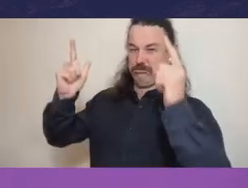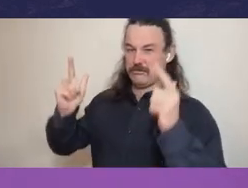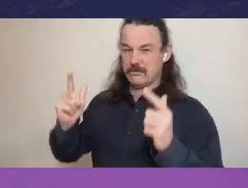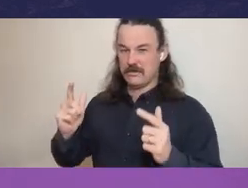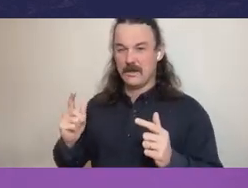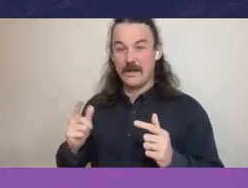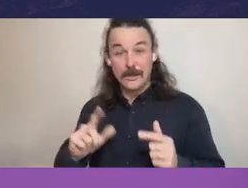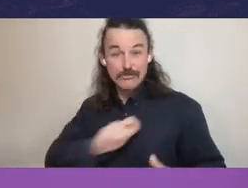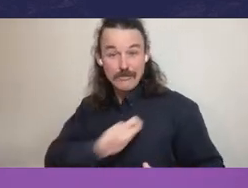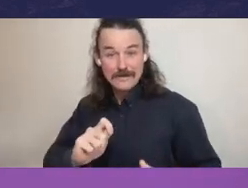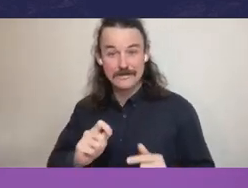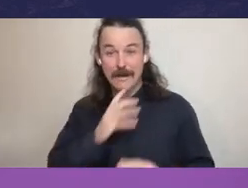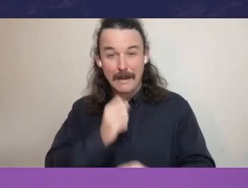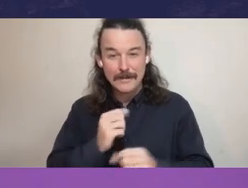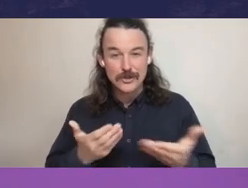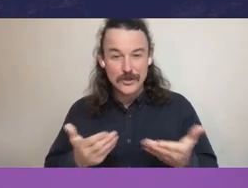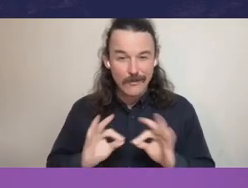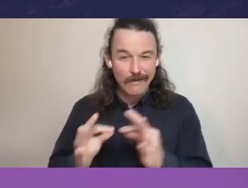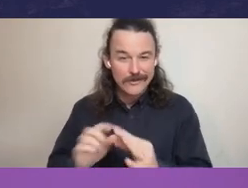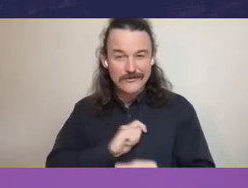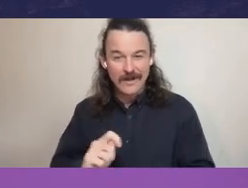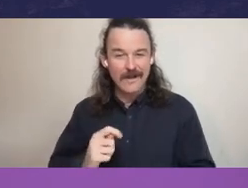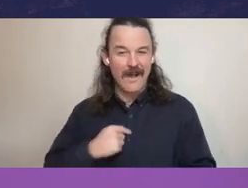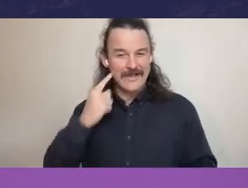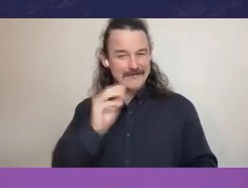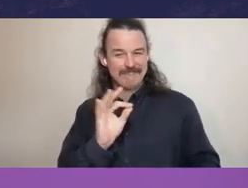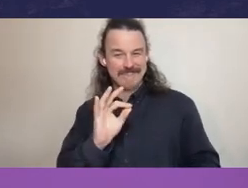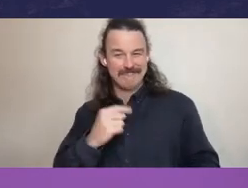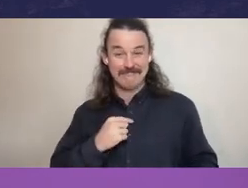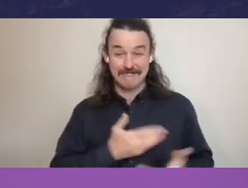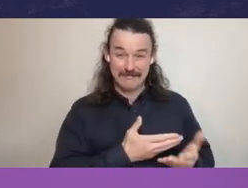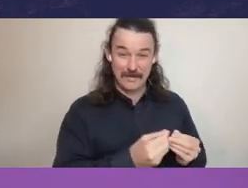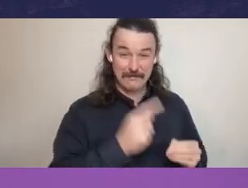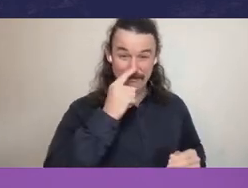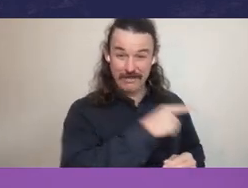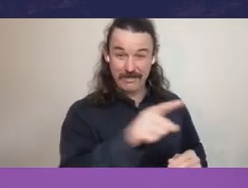I'm not sure I see that distinction when I'm talking to people in public. And if you erode trust